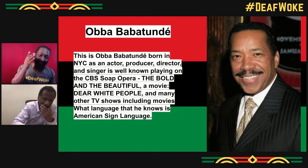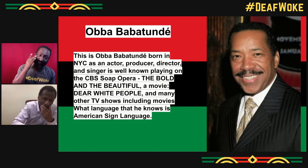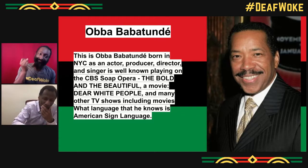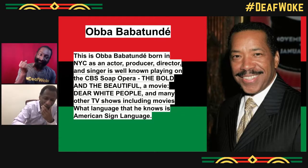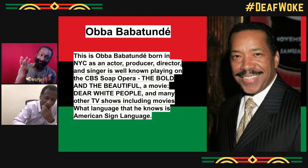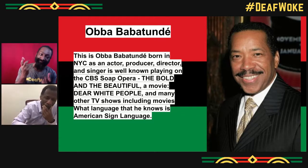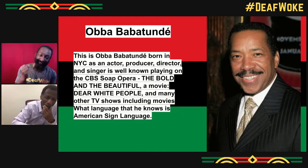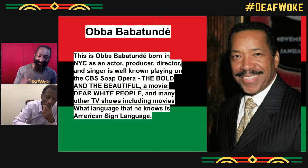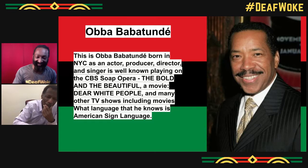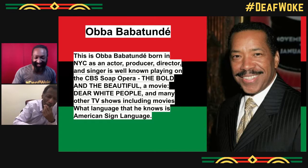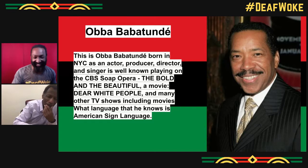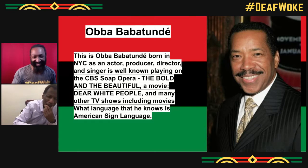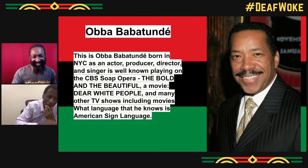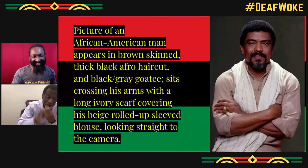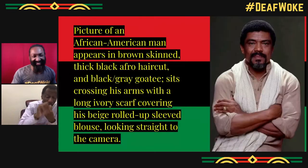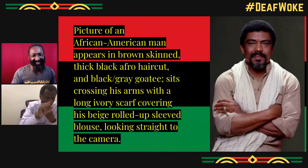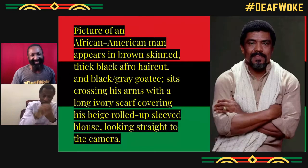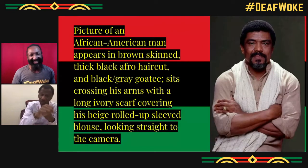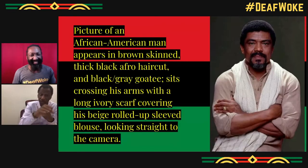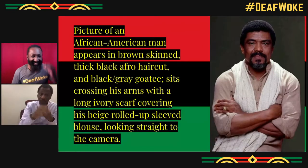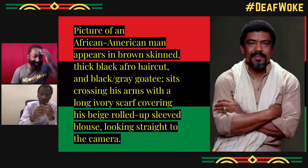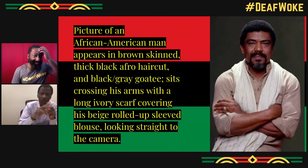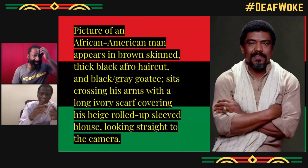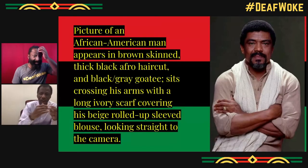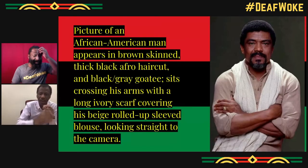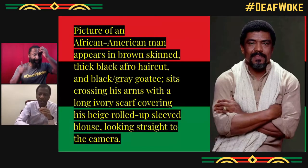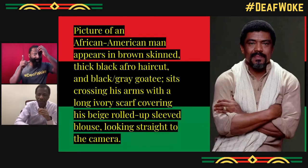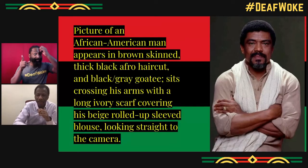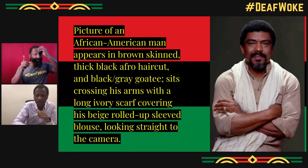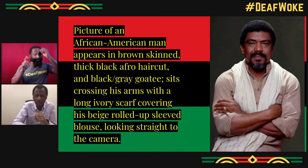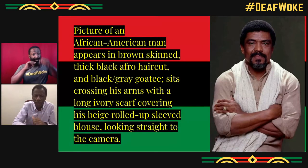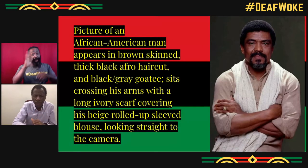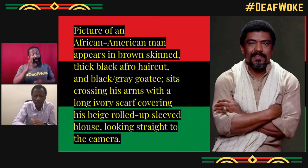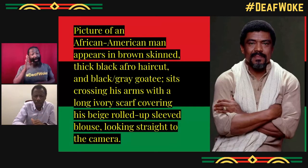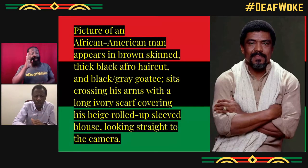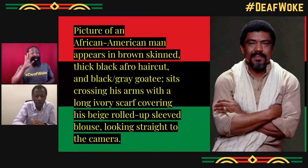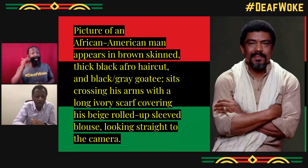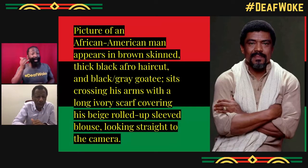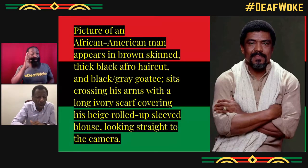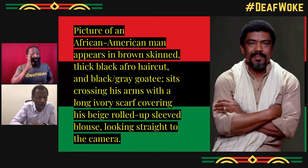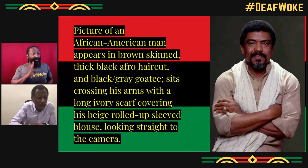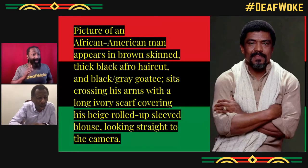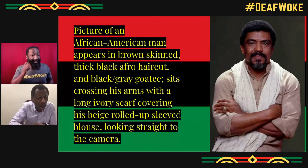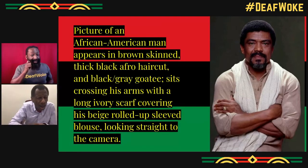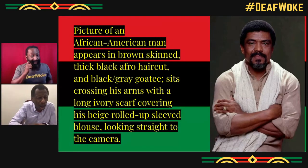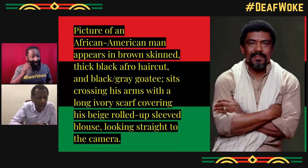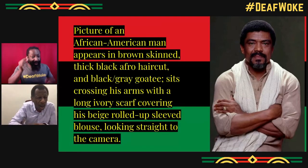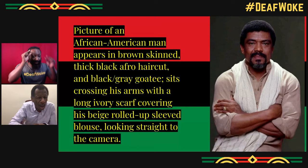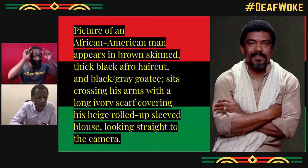Cool guy, really cool guy and he signs. Yeah and he's very good.